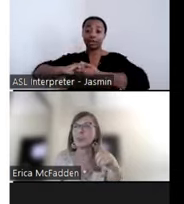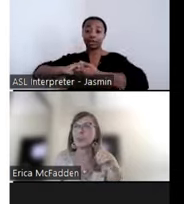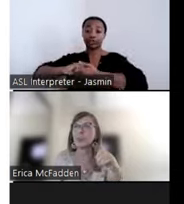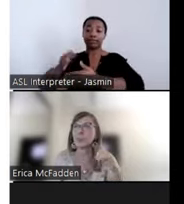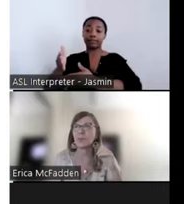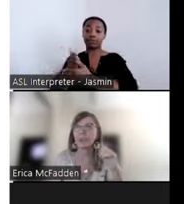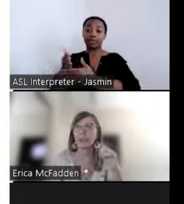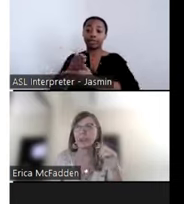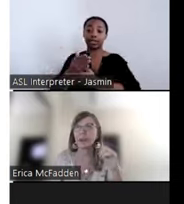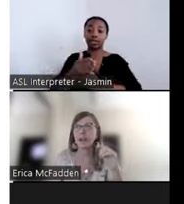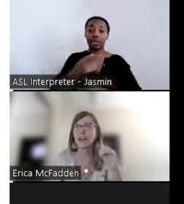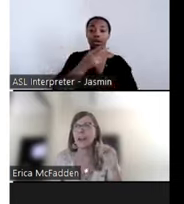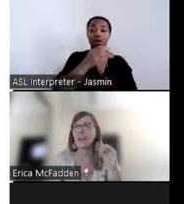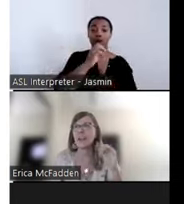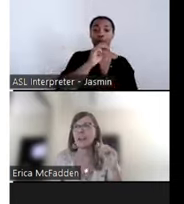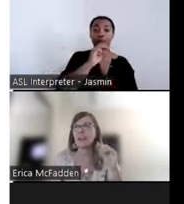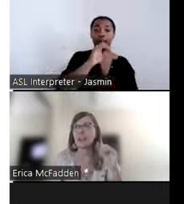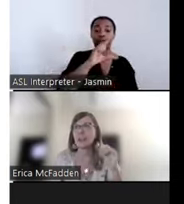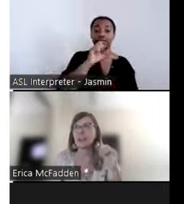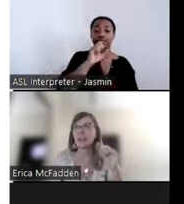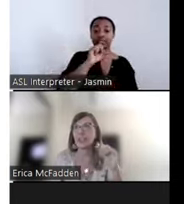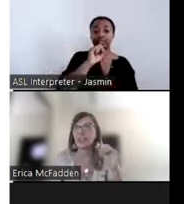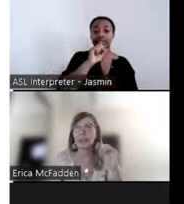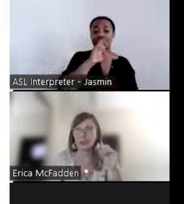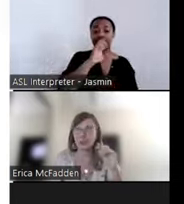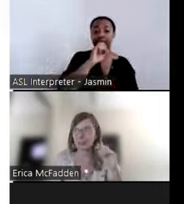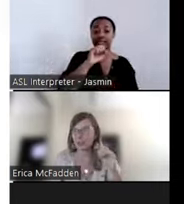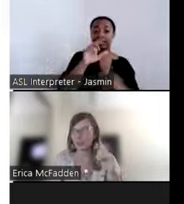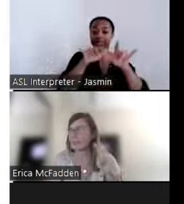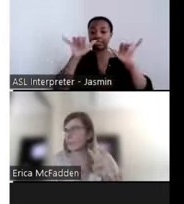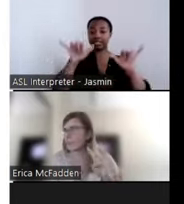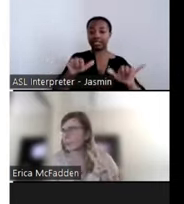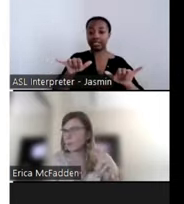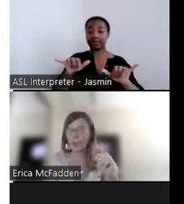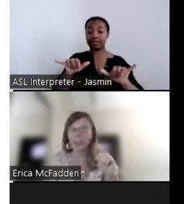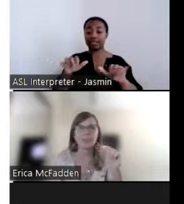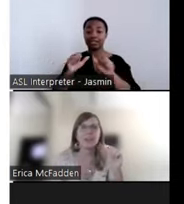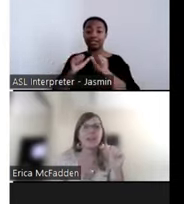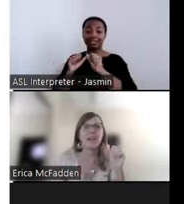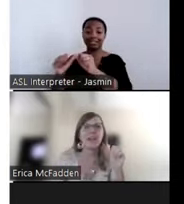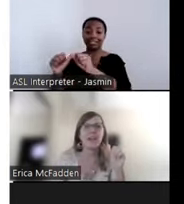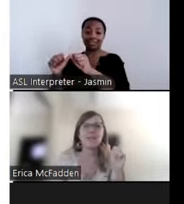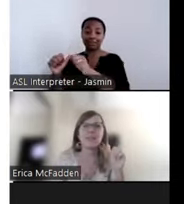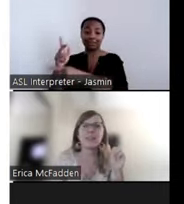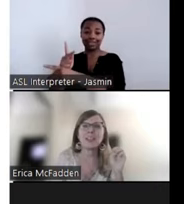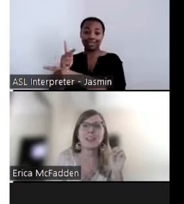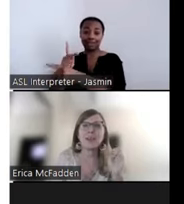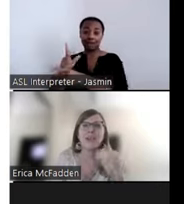Continuum of Care and the Disability, Aging and Health Sectors. They will be